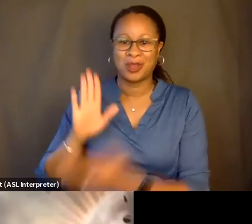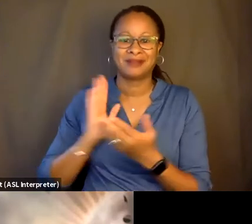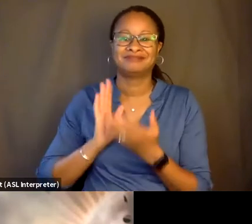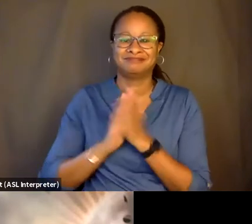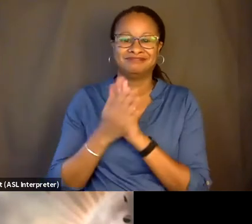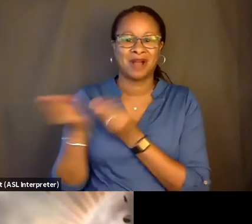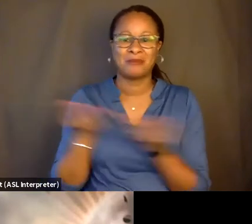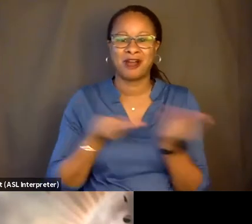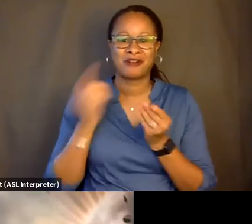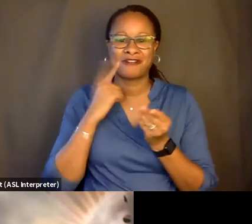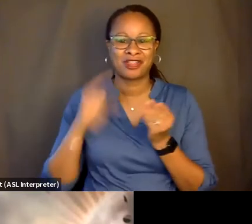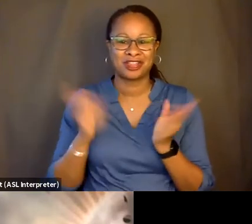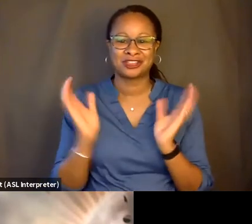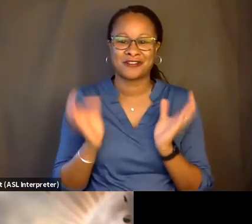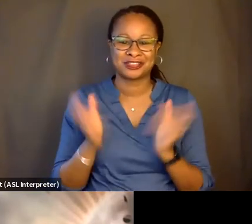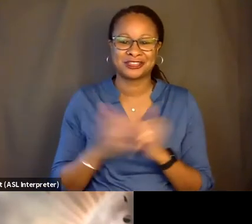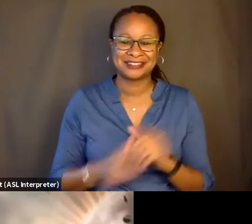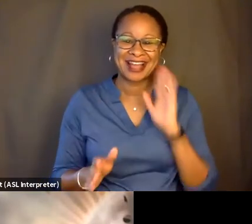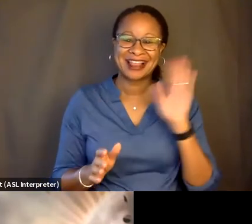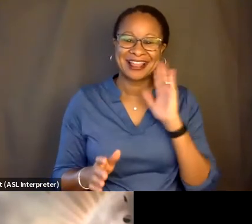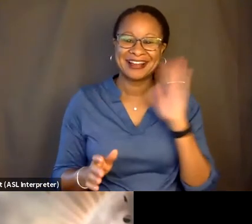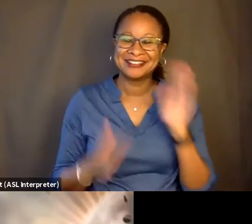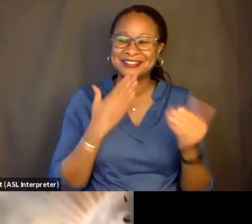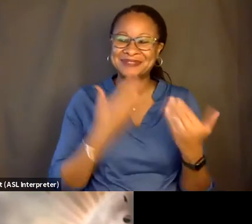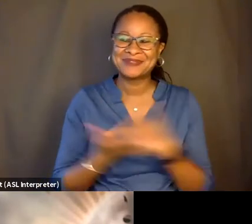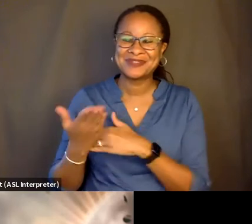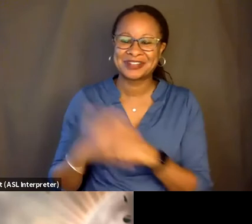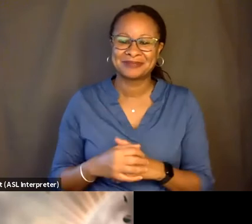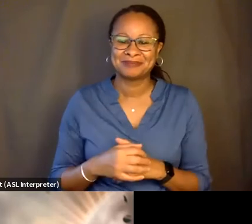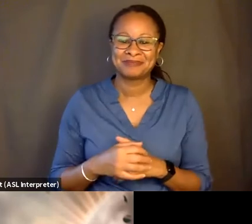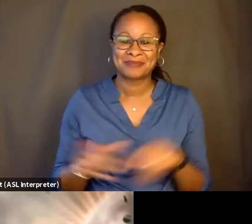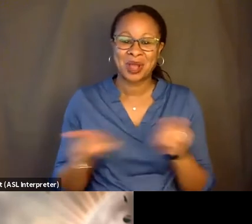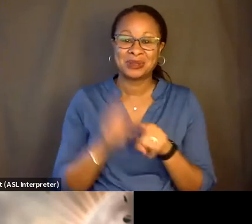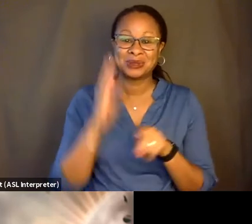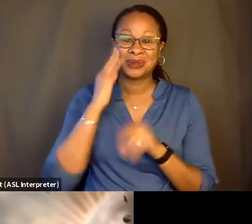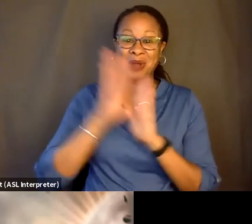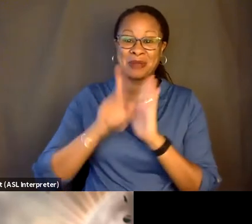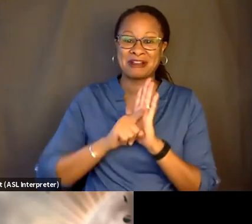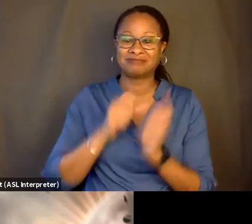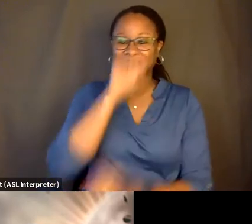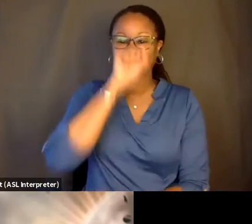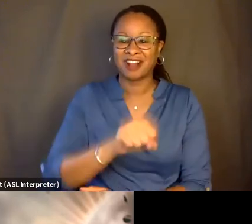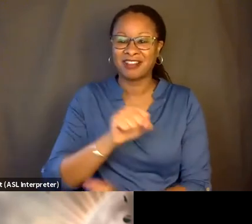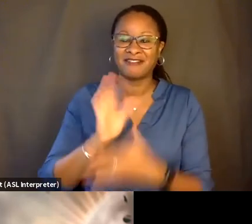Hi, Eric. Hi. I'm happy to be here. Also, as you can tell from my background, I love this movie so much that I decided to just live